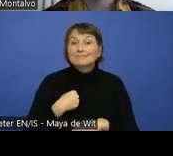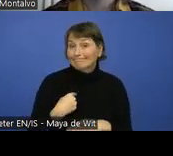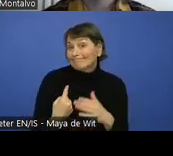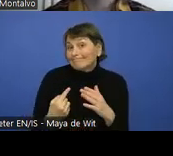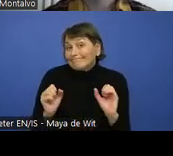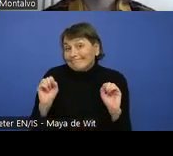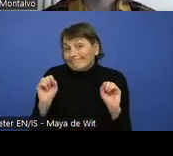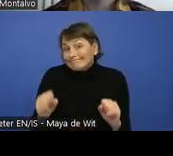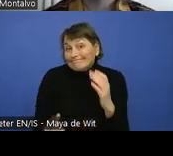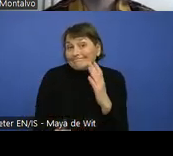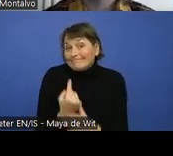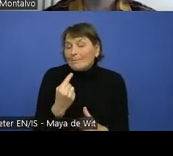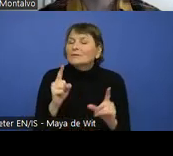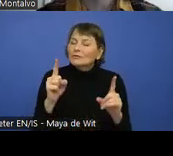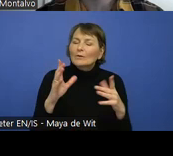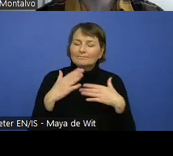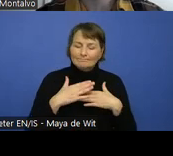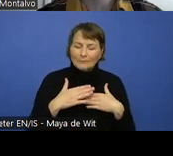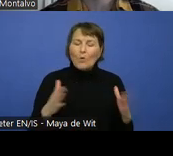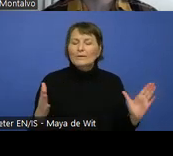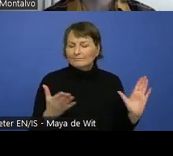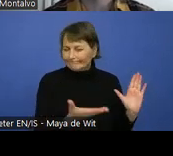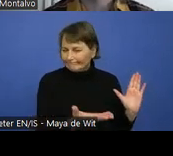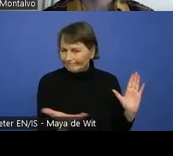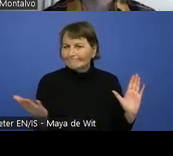That could happen. Be open for that.